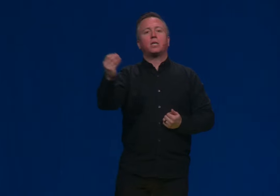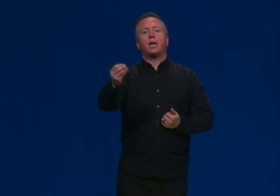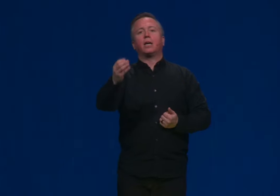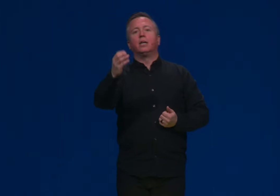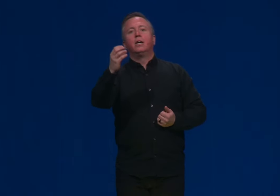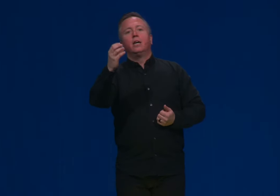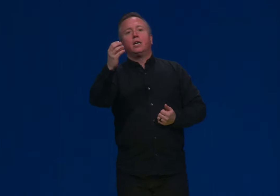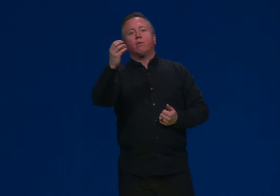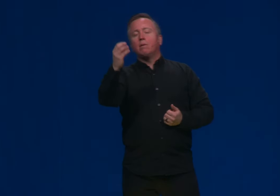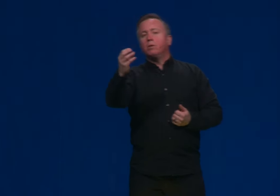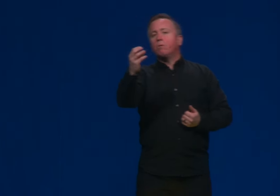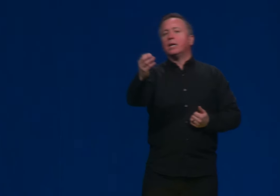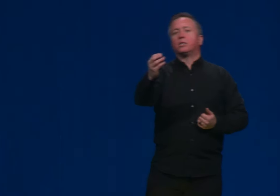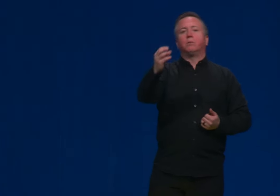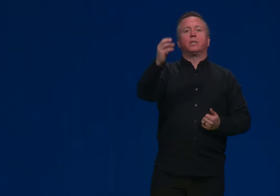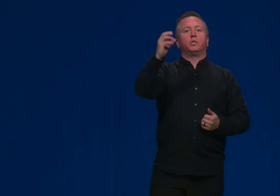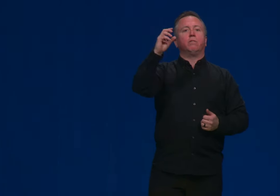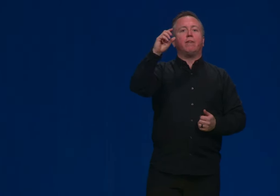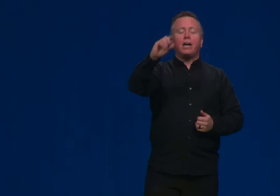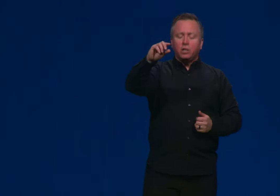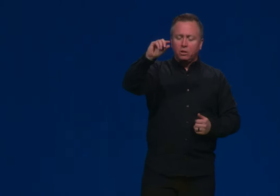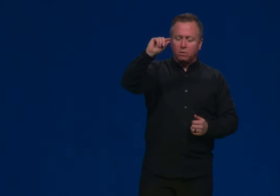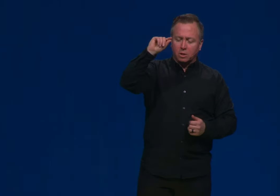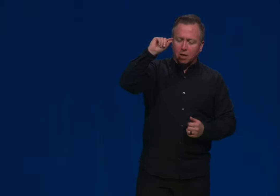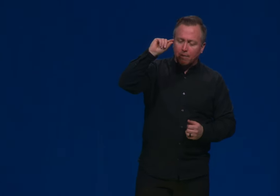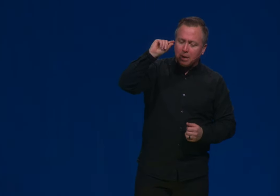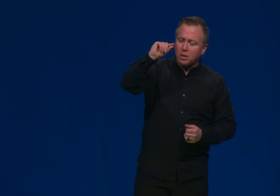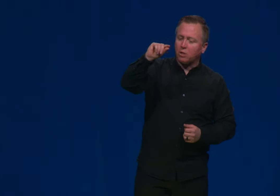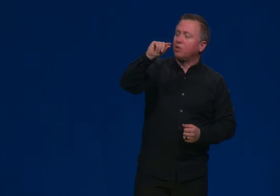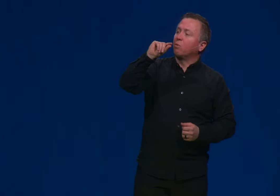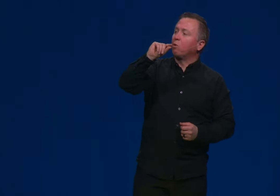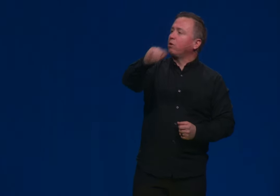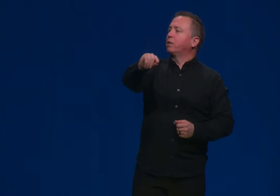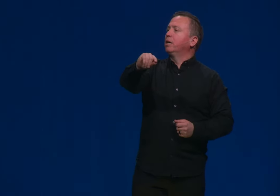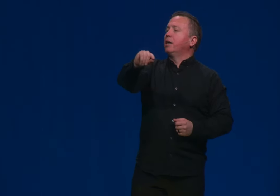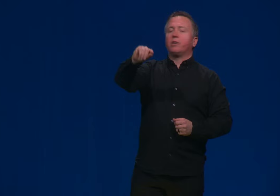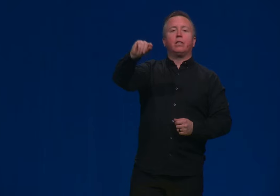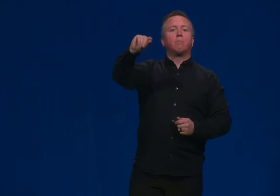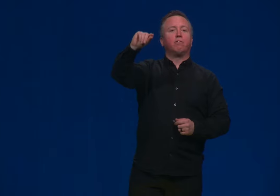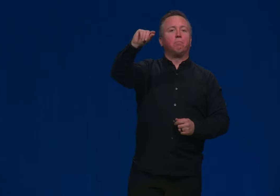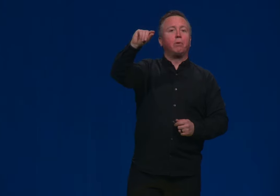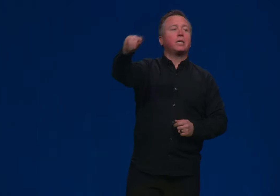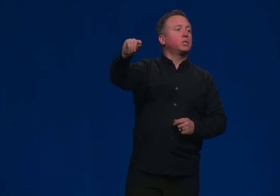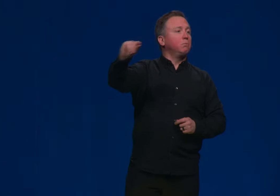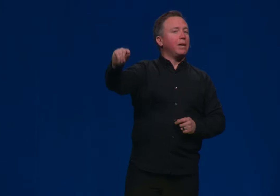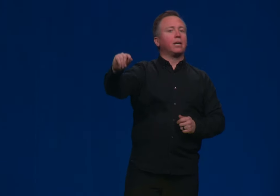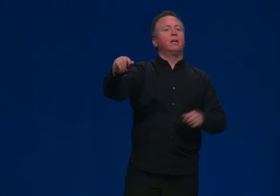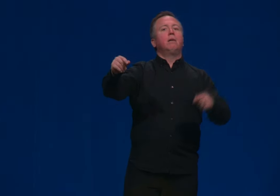Saying you're able to rest because your value is not based on your work and the number of bricks you make, and the number of bricks you make, but your value is based on